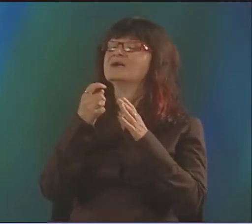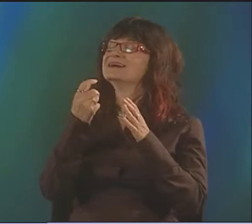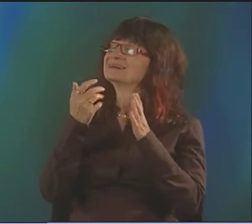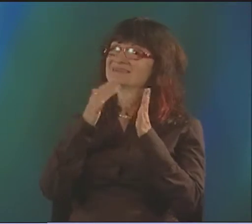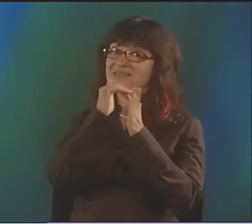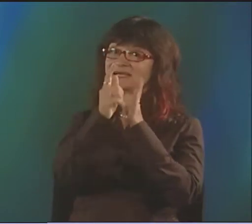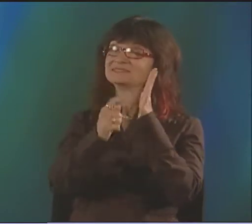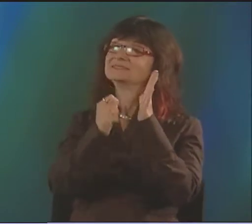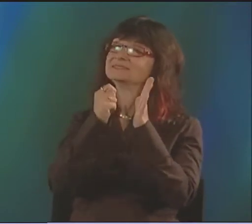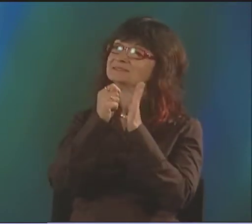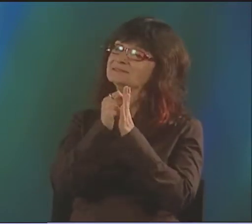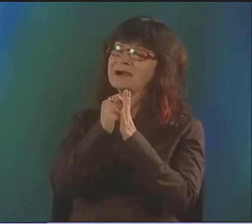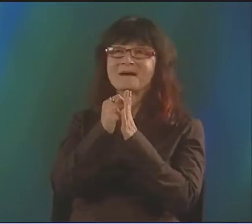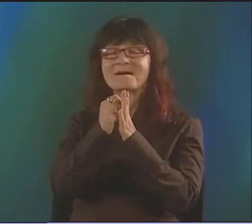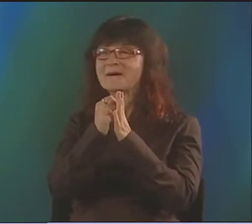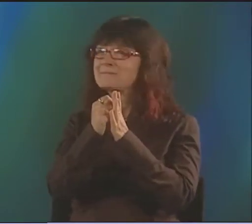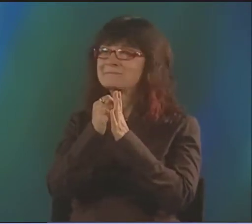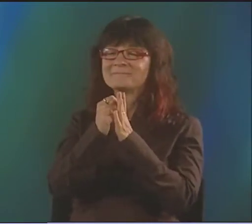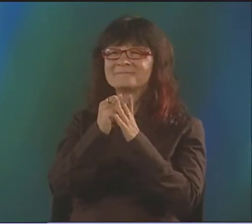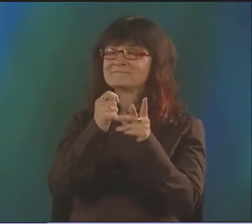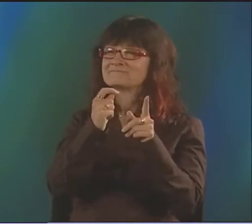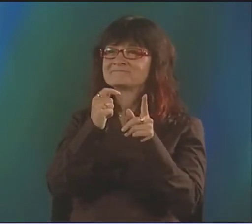HMM, AT THAT TIME, WELL...